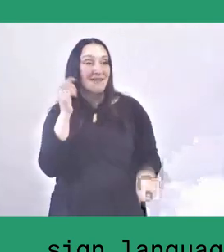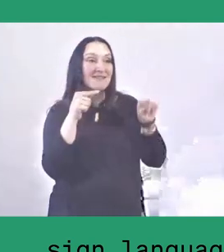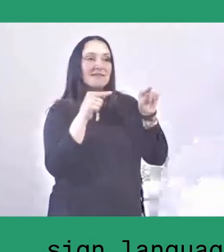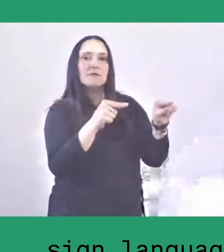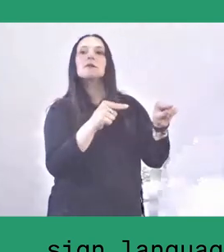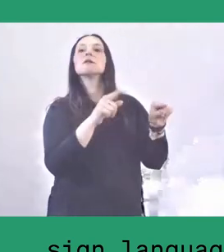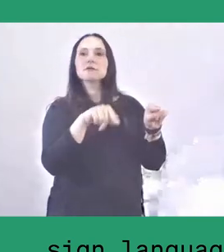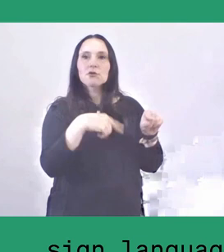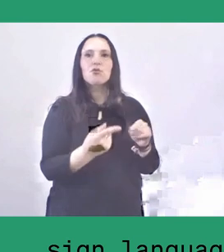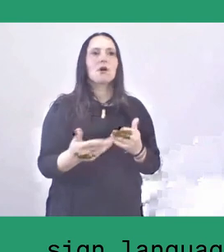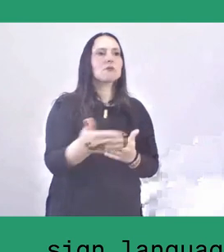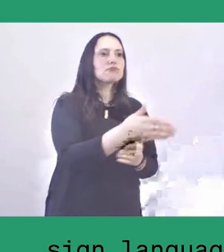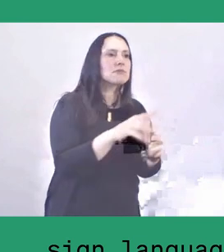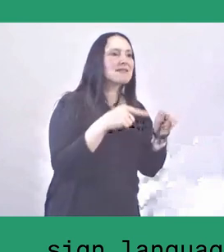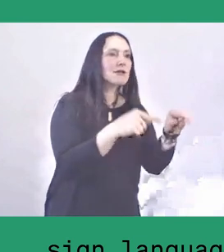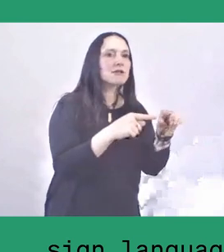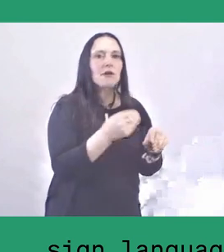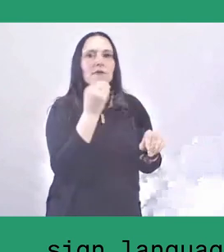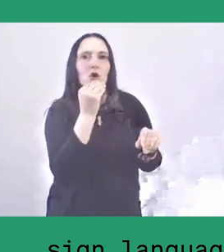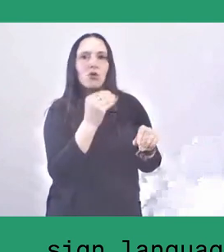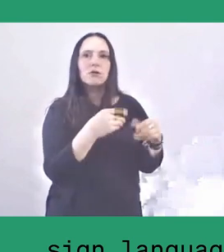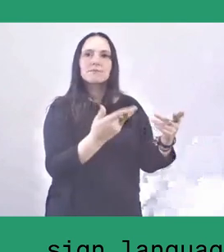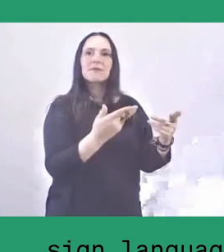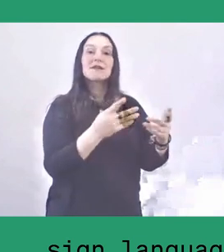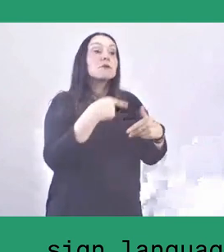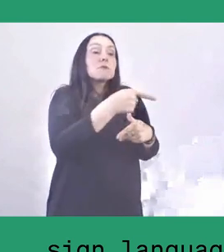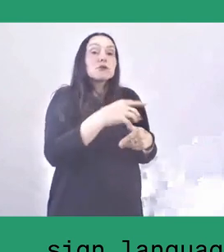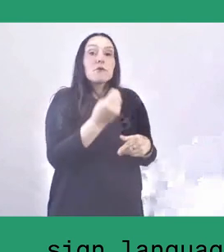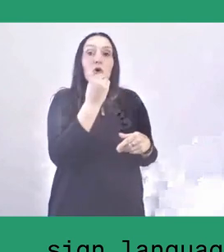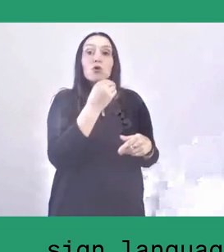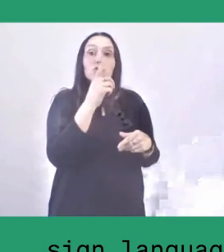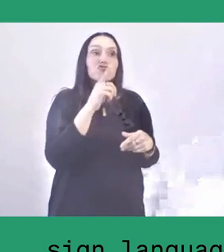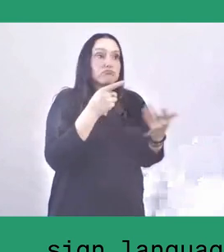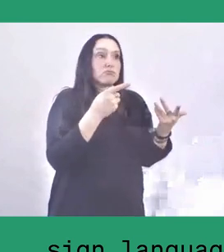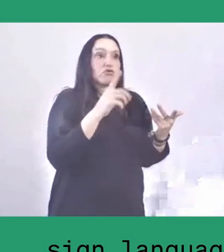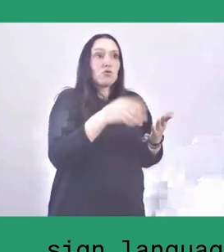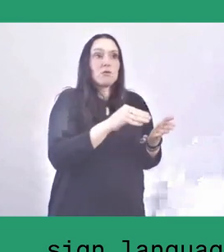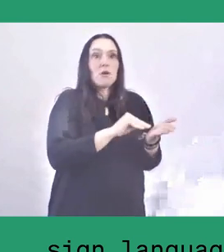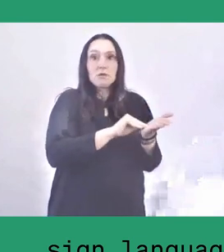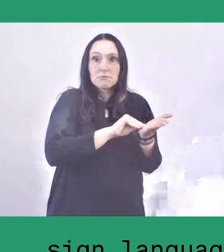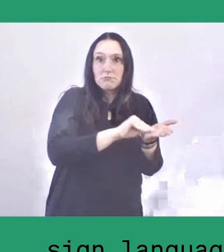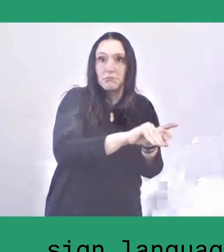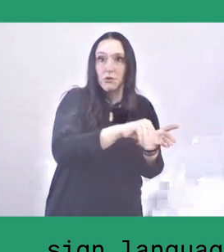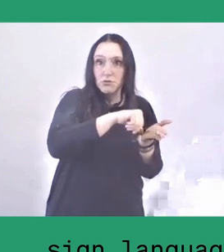whether it should be sold or not. It's all the decision from our women.